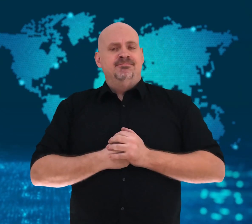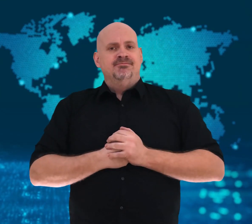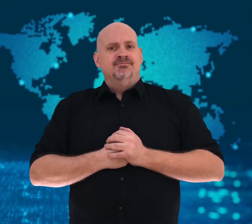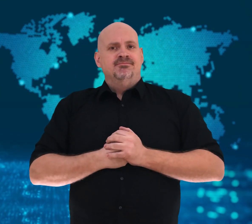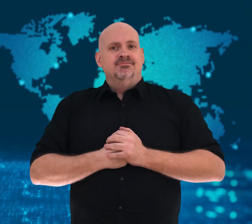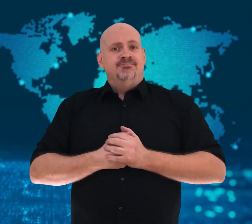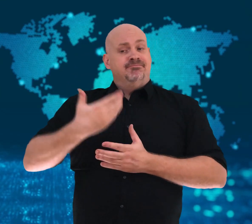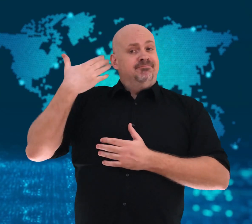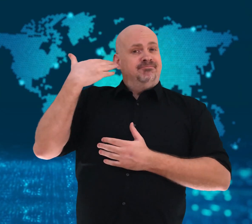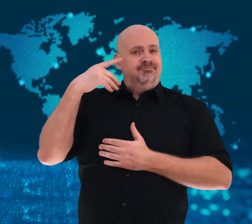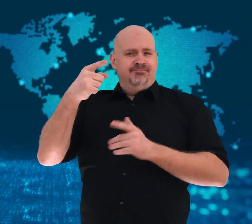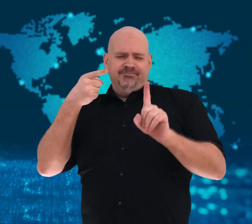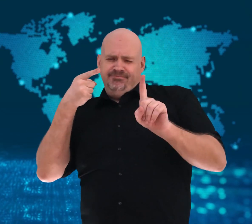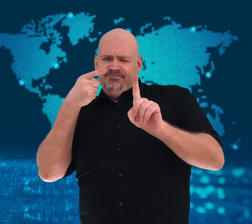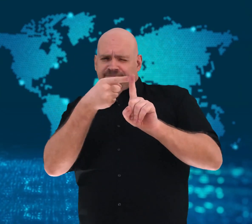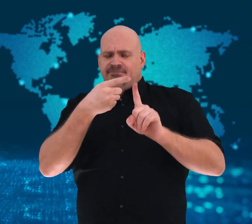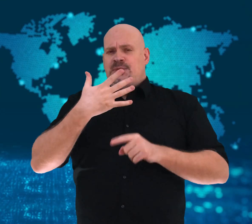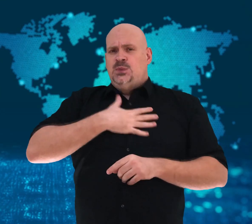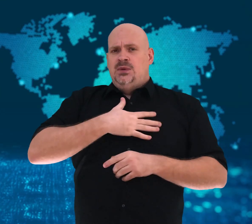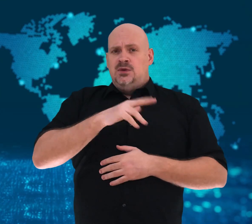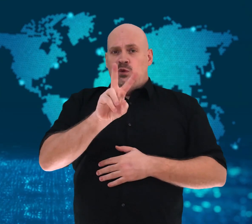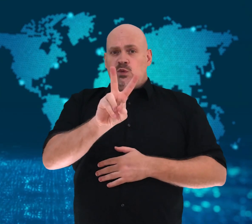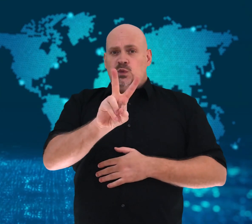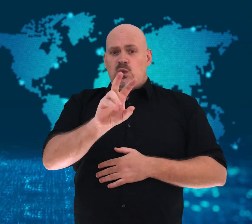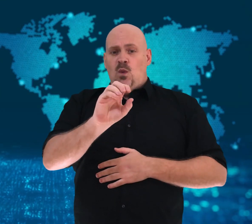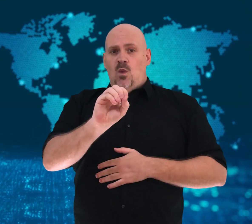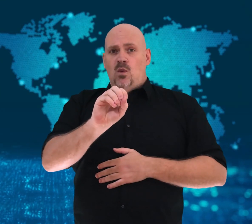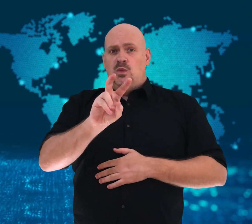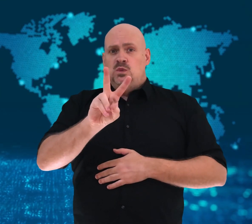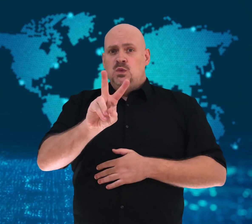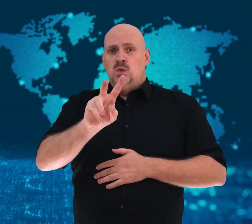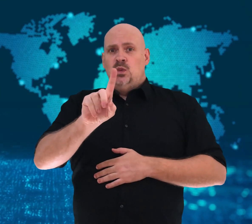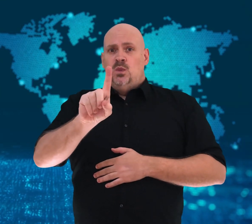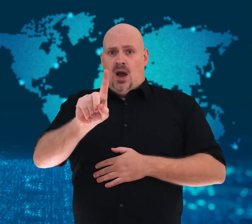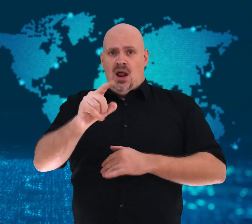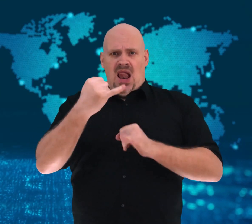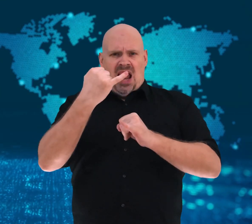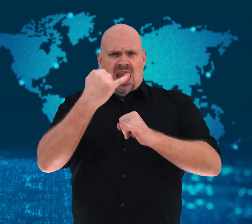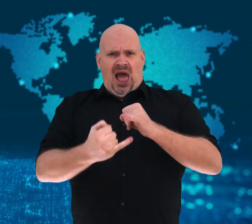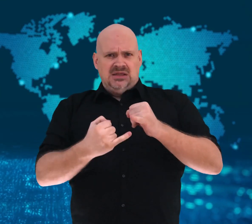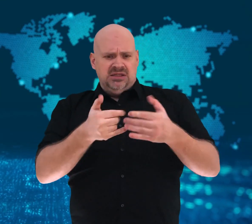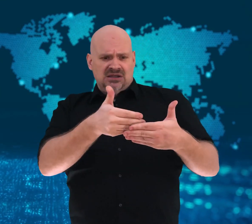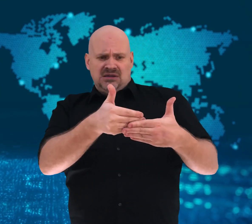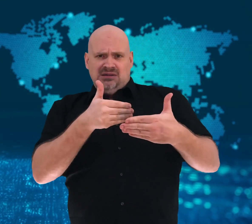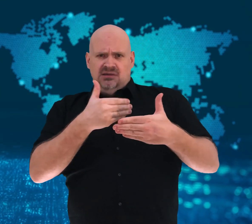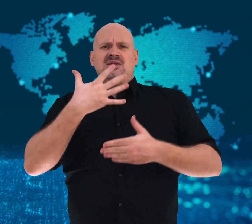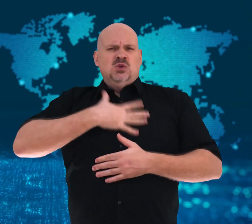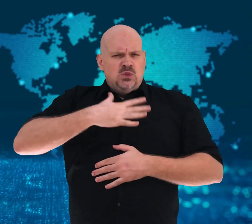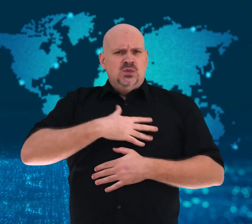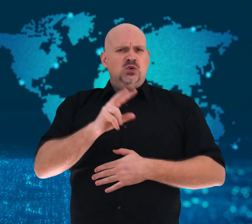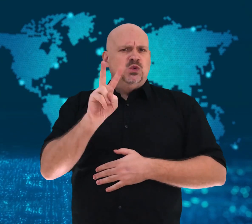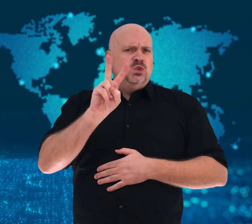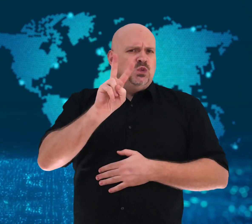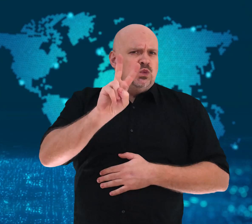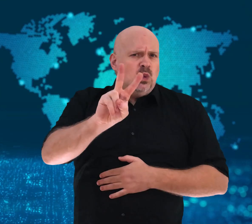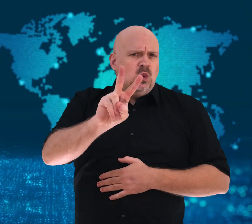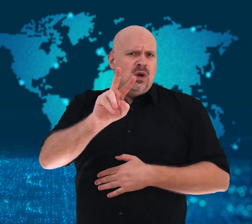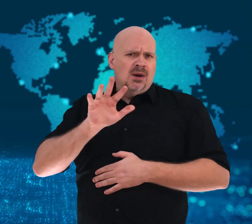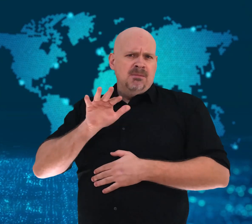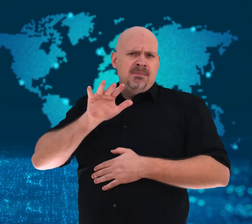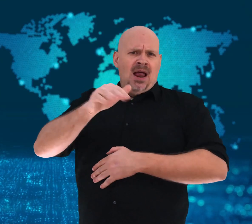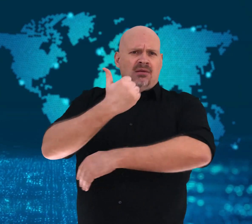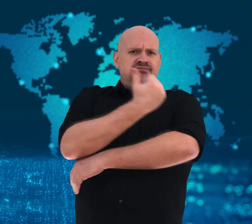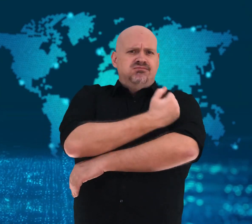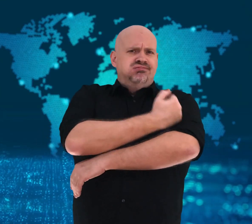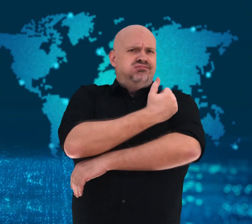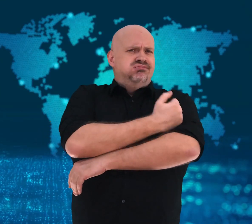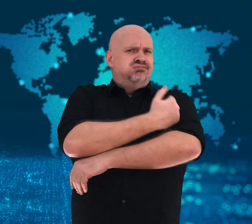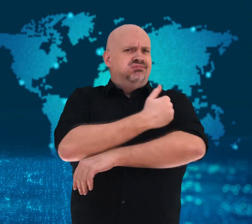The original goal was to deliver 2 billion doses by the end of 2021,